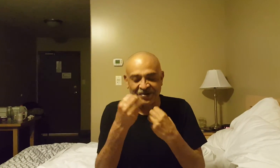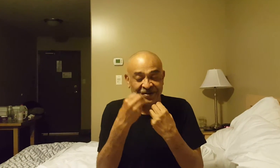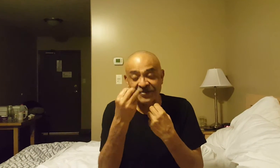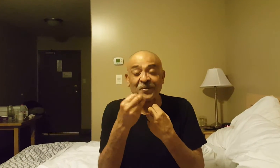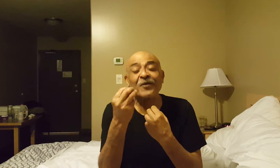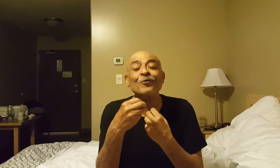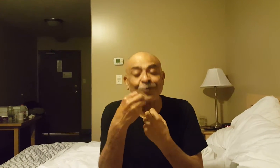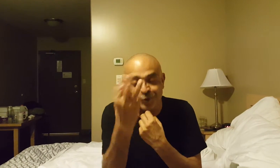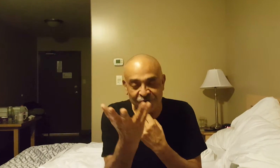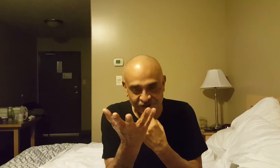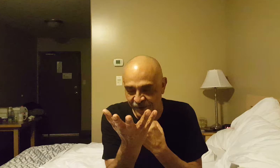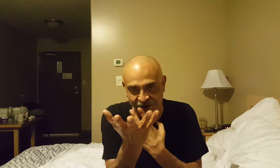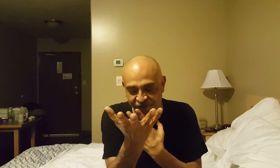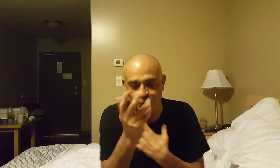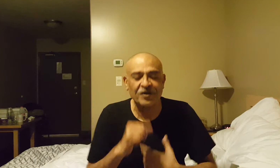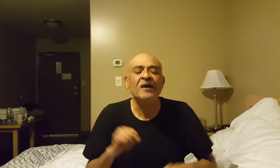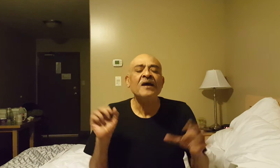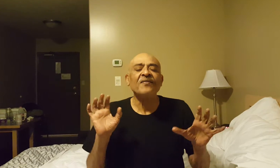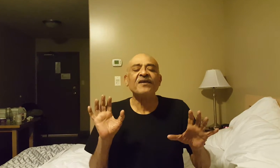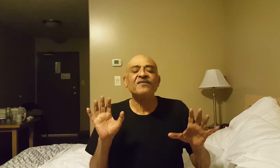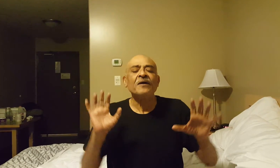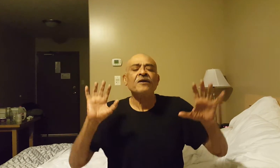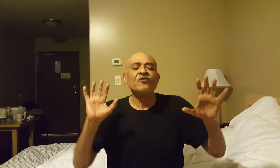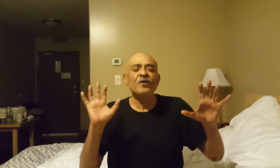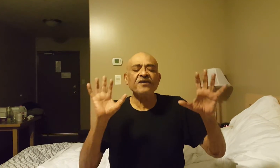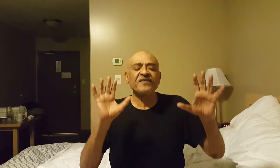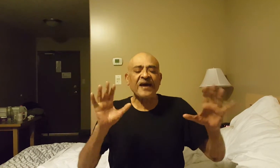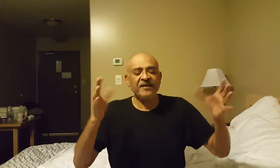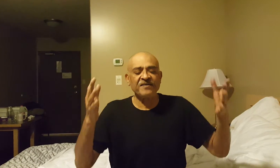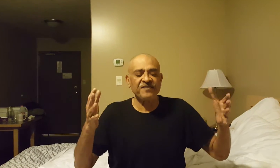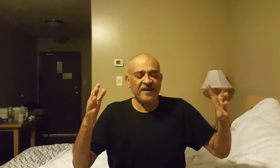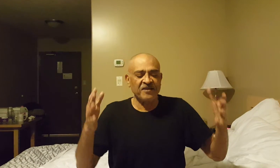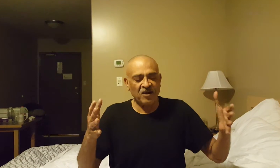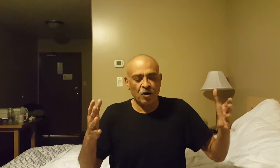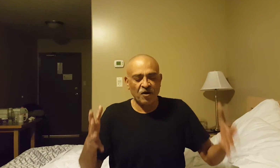listen to my conclusions about it if you would, and that is Schrodinger's Cat is the idea of